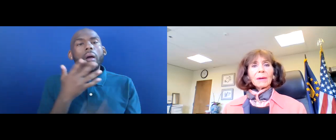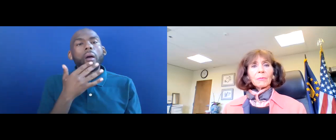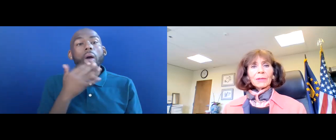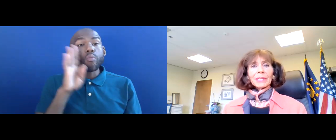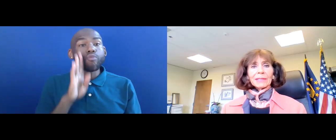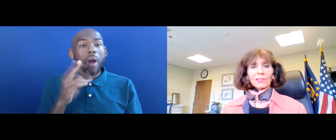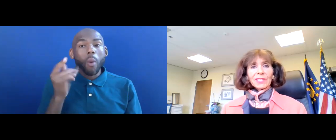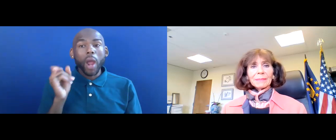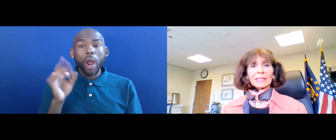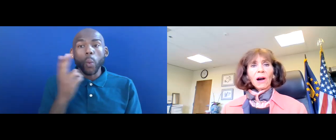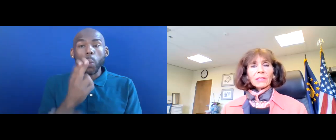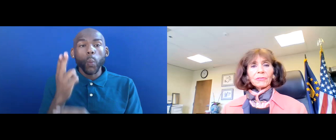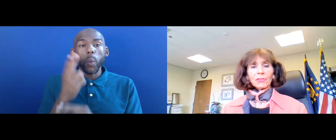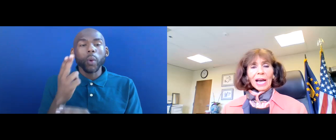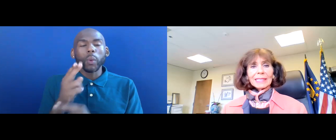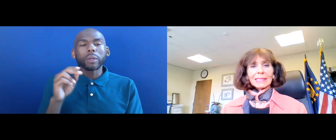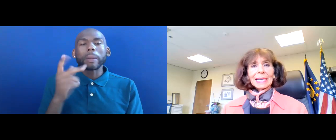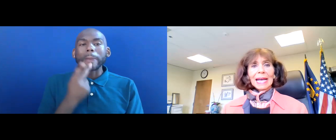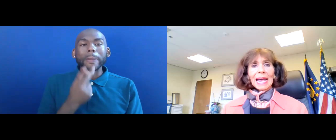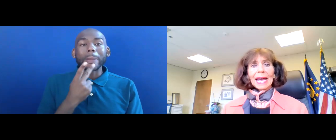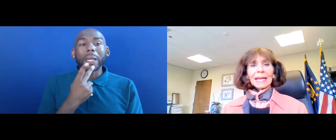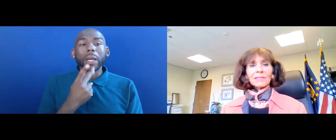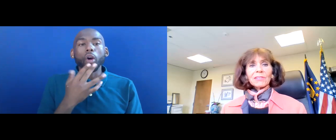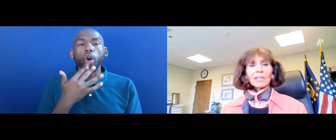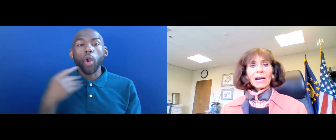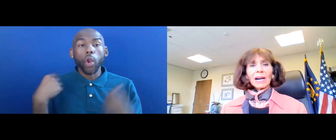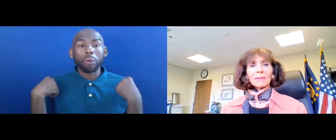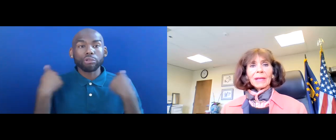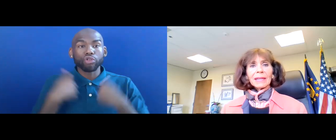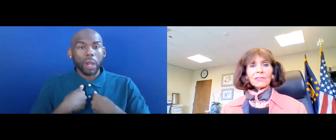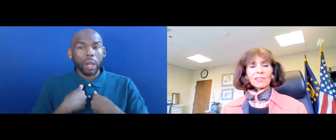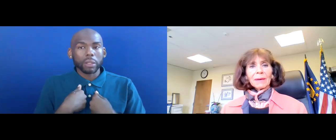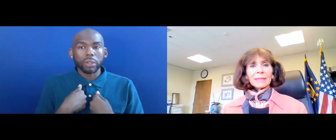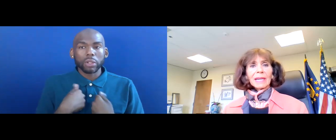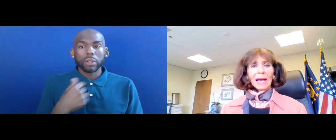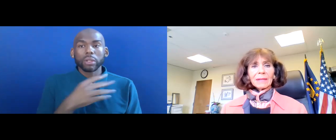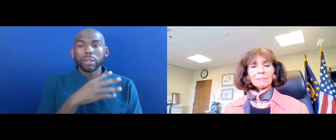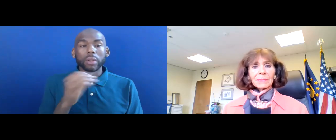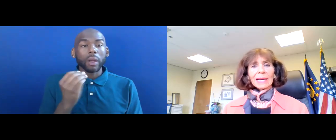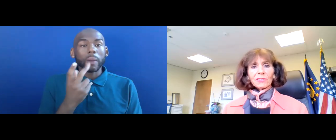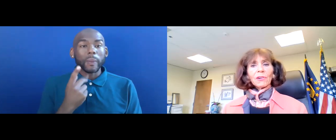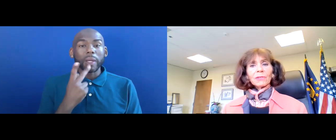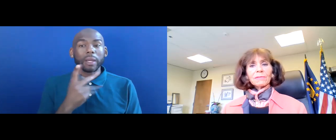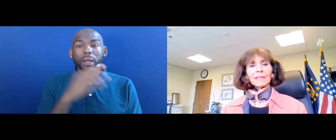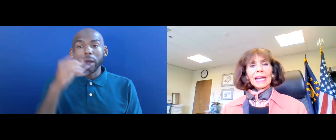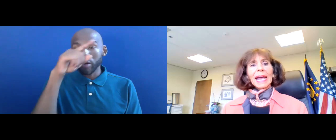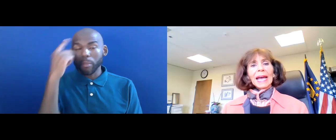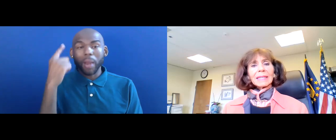I'M WEARING A SALMON COLORED JACKET AND A SALMON AND BLACK SCARF.